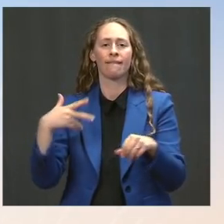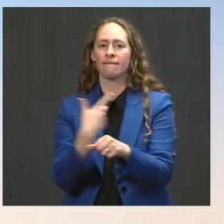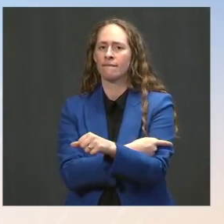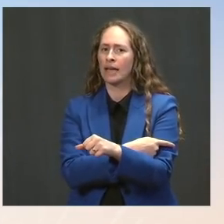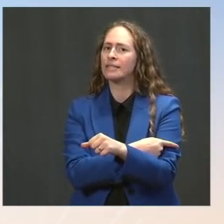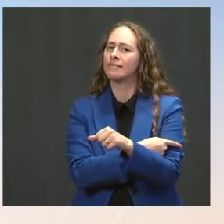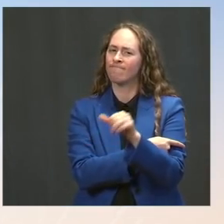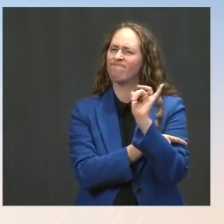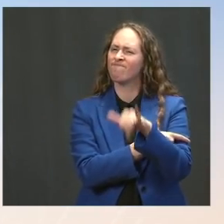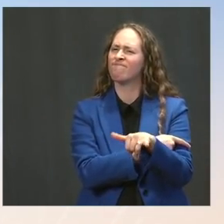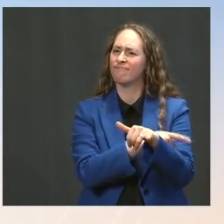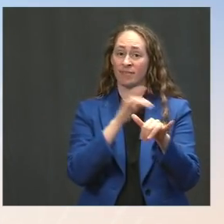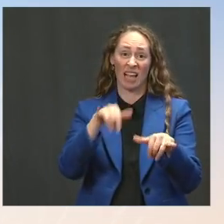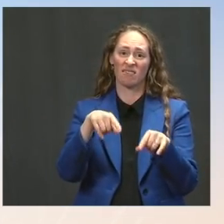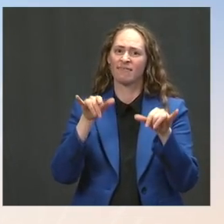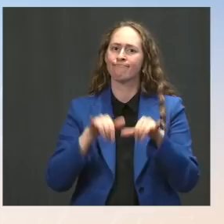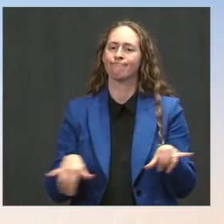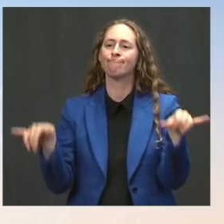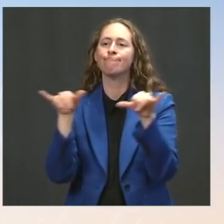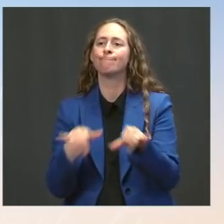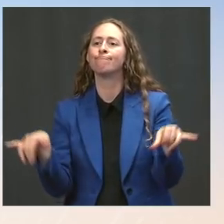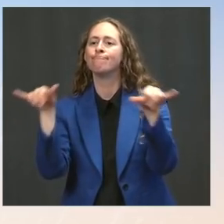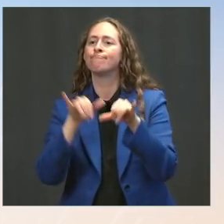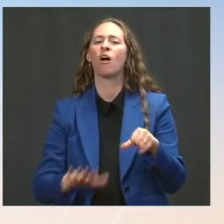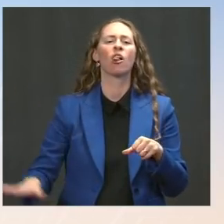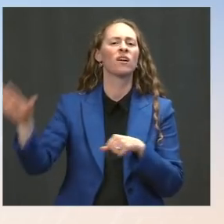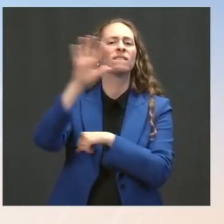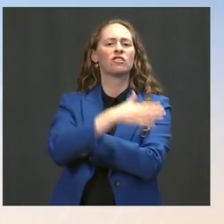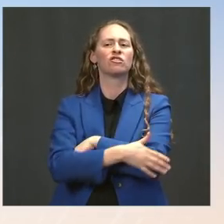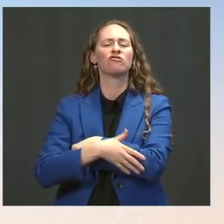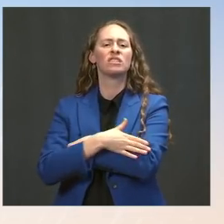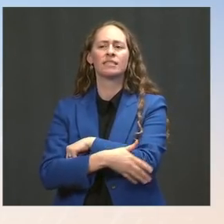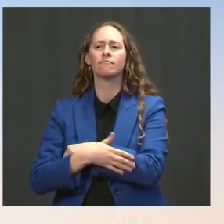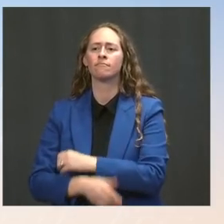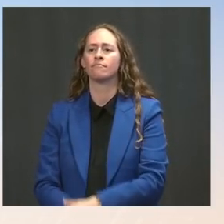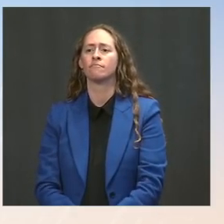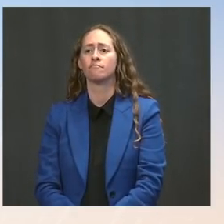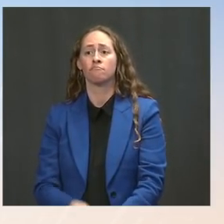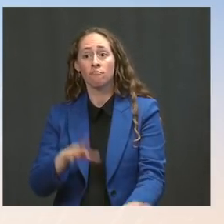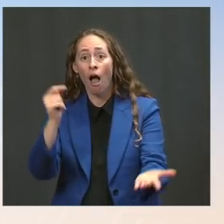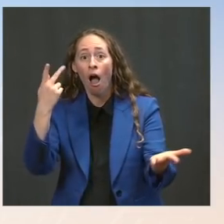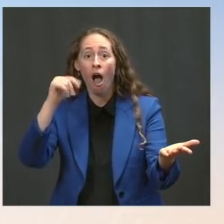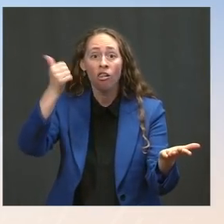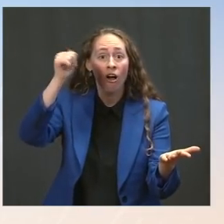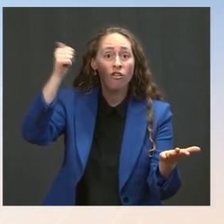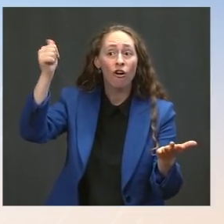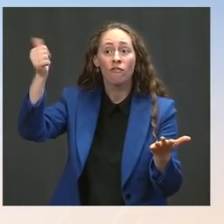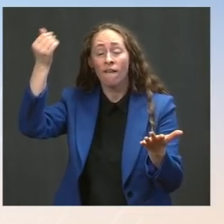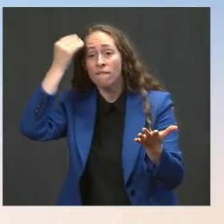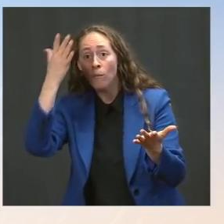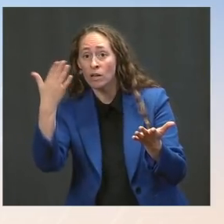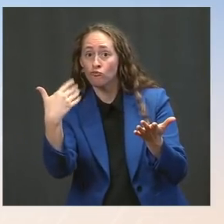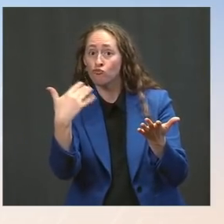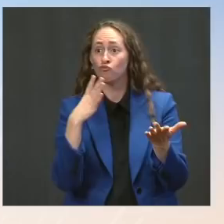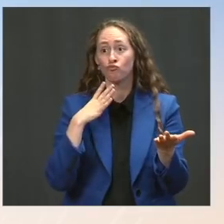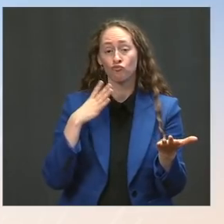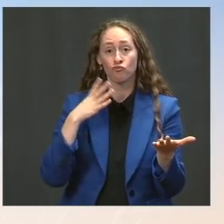from hospital systems across the country. But I'm certainly happy to see if there's more updated data that is available or when it might be available too. Go ahead, Steve.